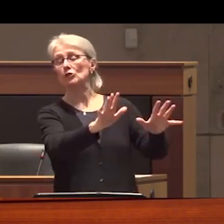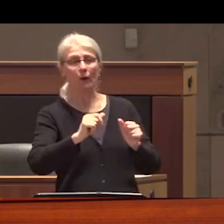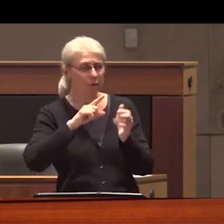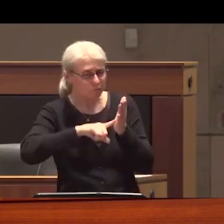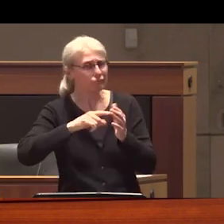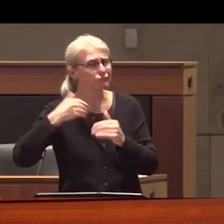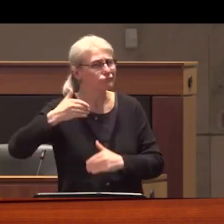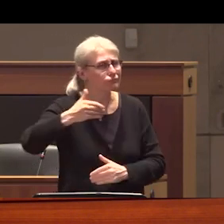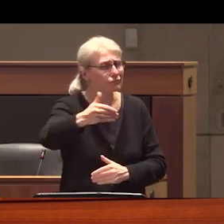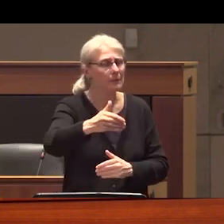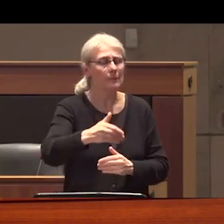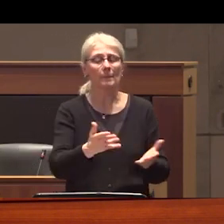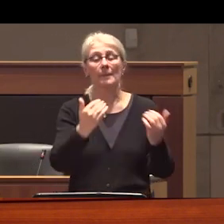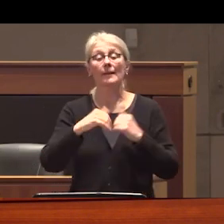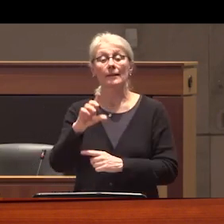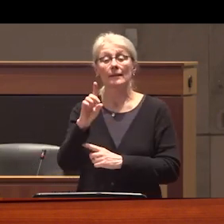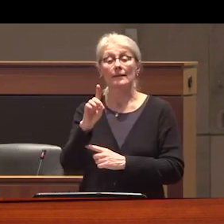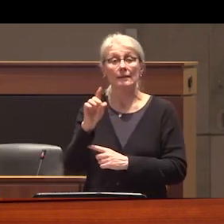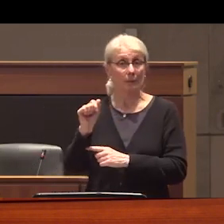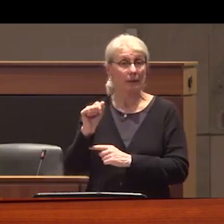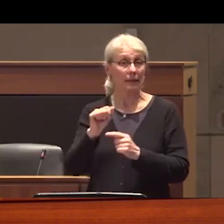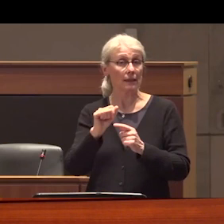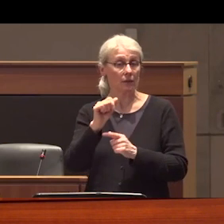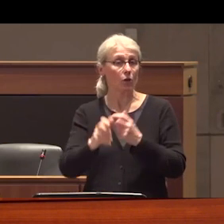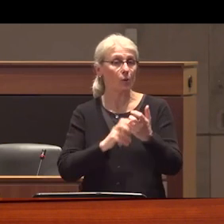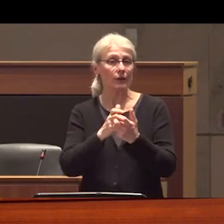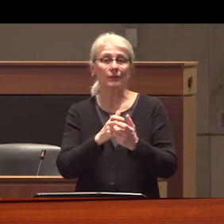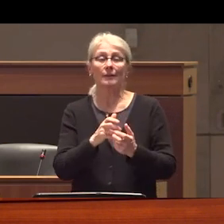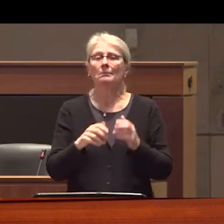need disability accommodations that include basic income support for those of us who can't always